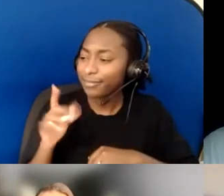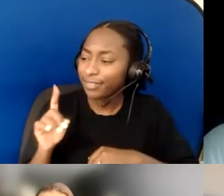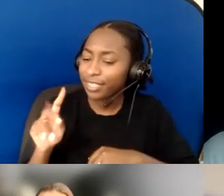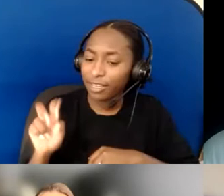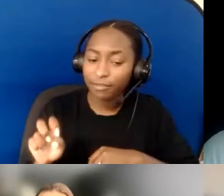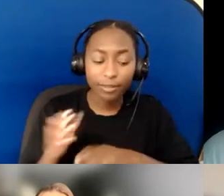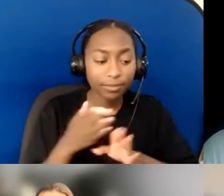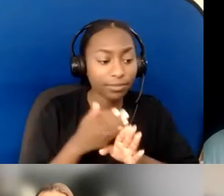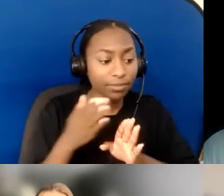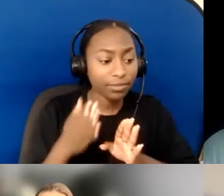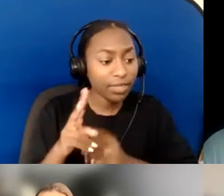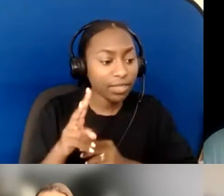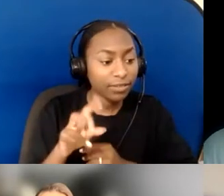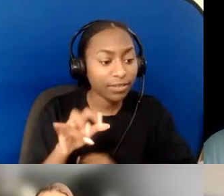or how would you answer that question?